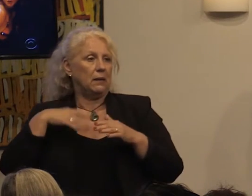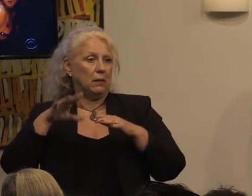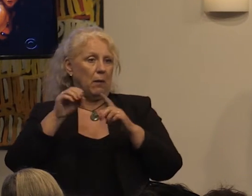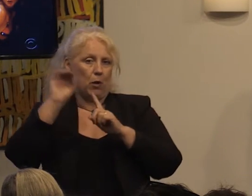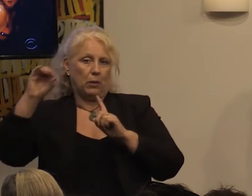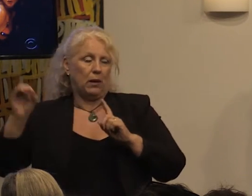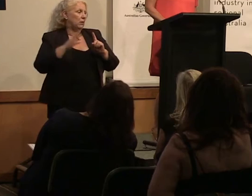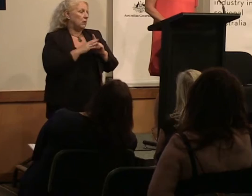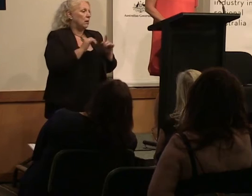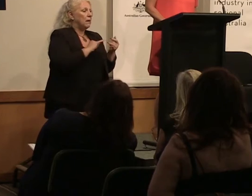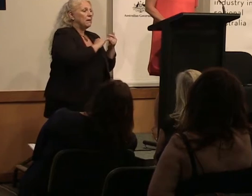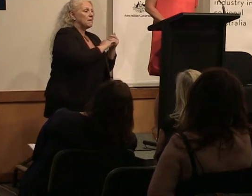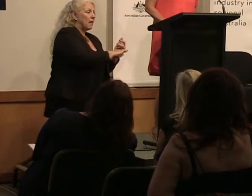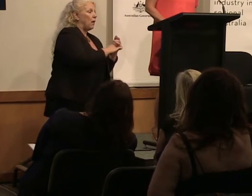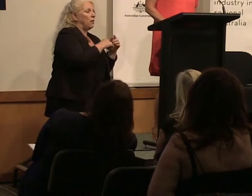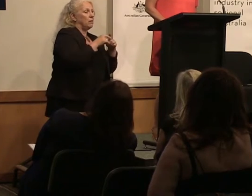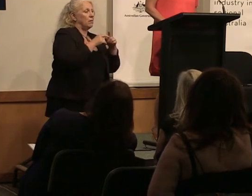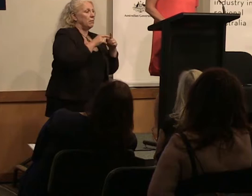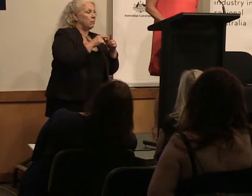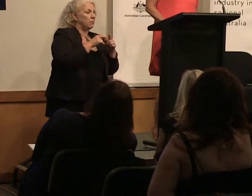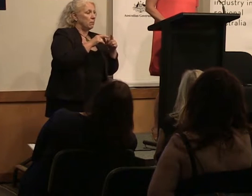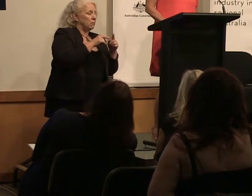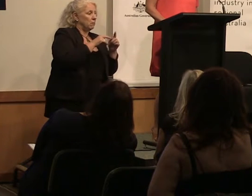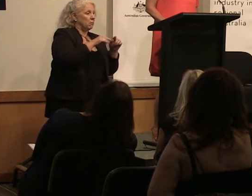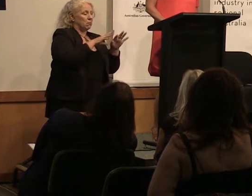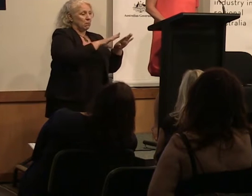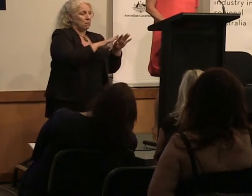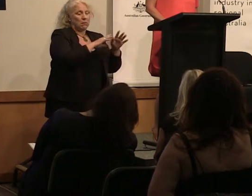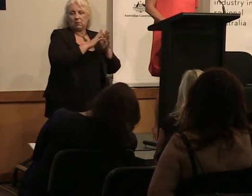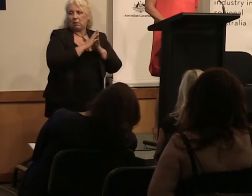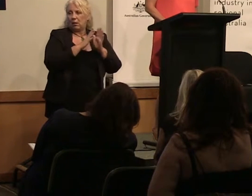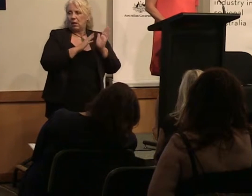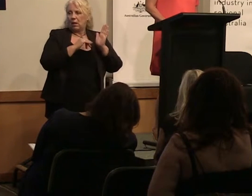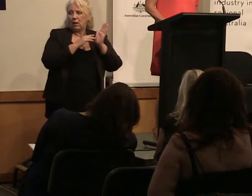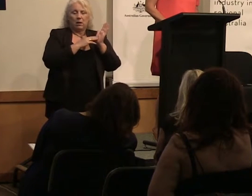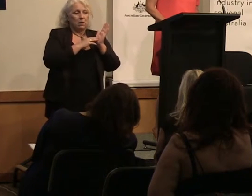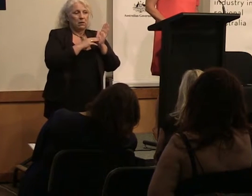Australians, Muslim Australians report high levels of discrimination in our country and ensuring that